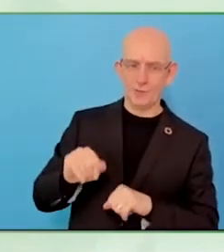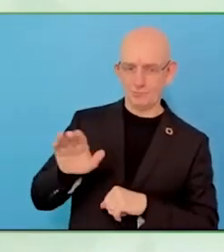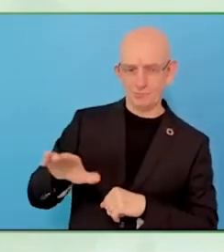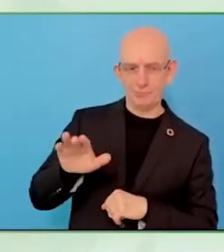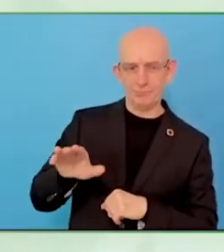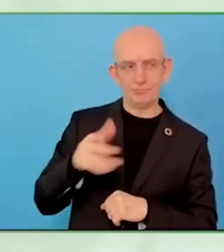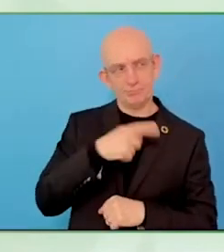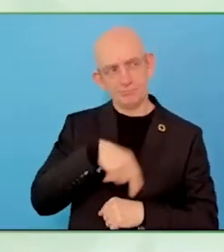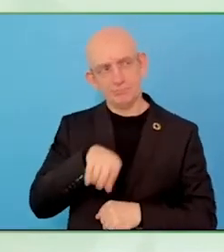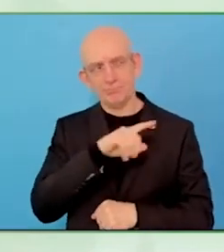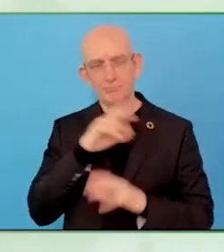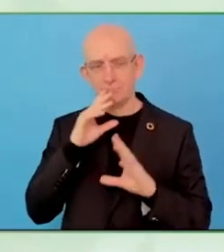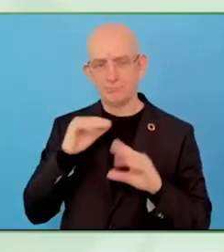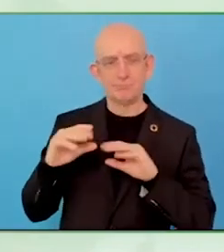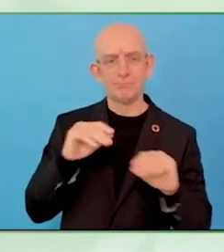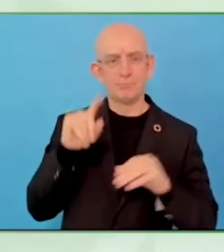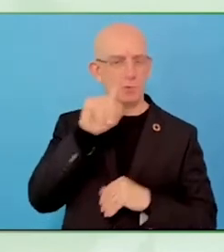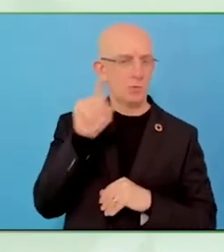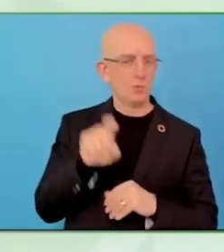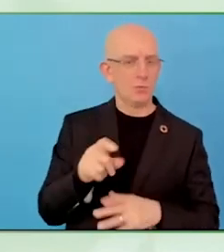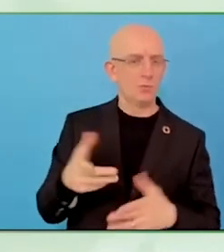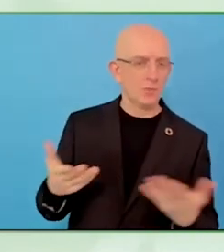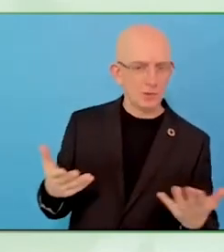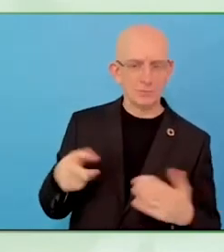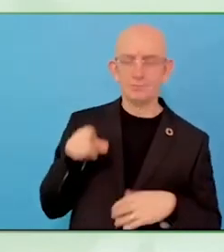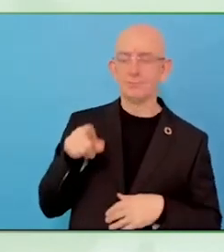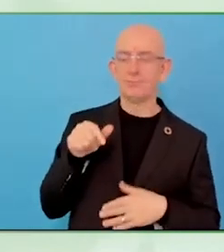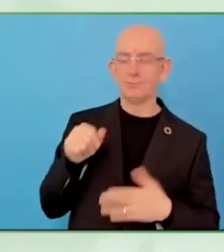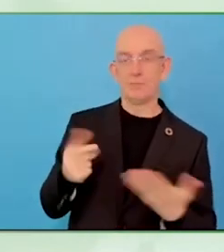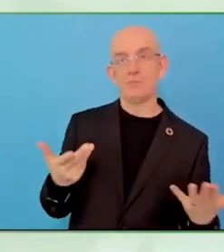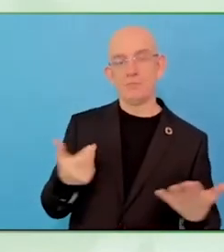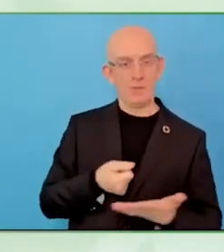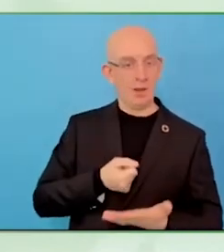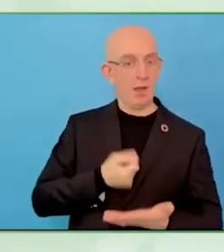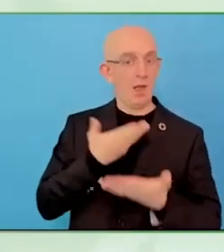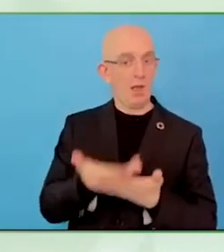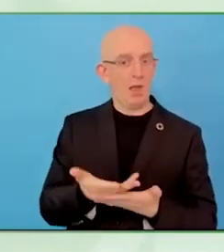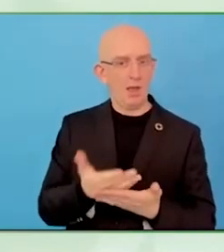inclusion for persons with disabilities and, in particular, in Palestine.